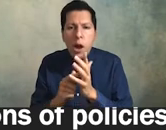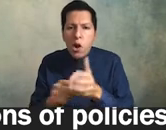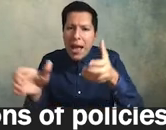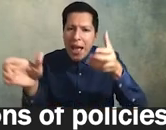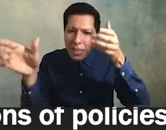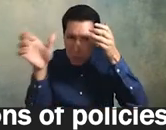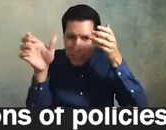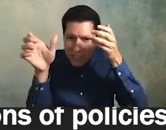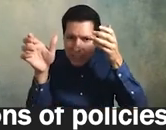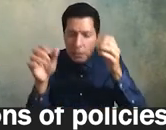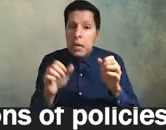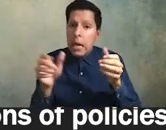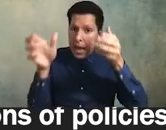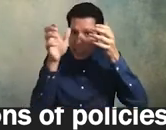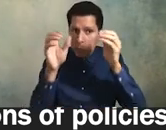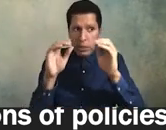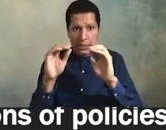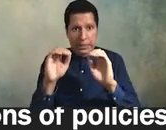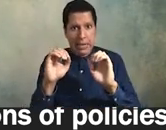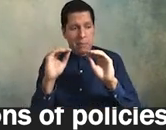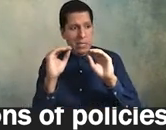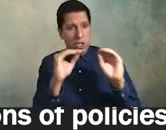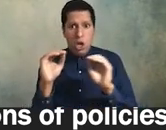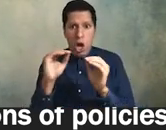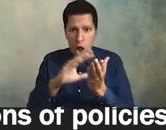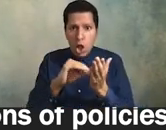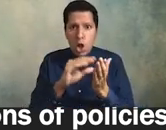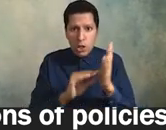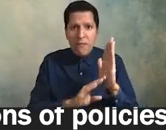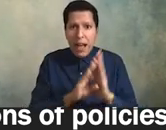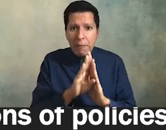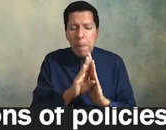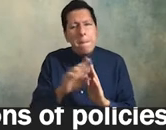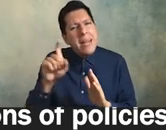taught learned and developed but not without a professional learning curriculum i'm not talking